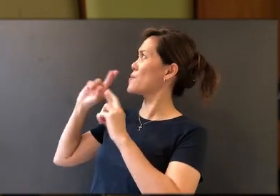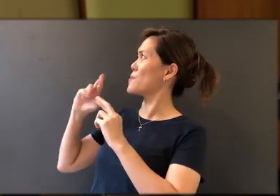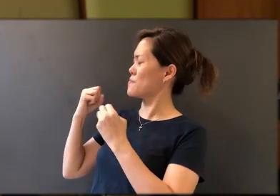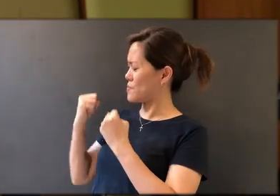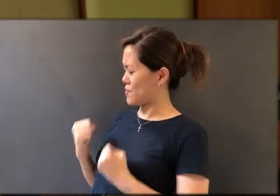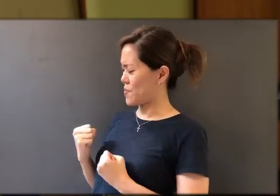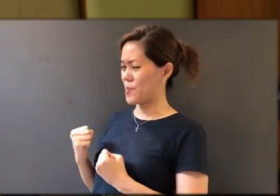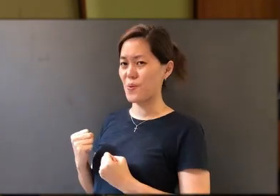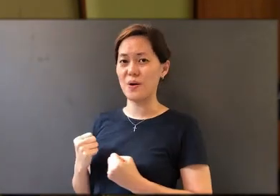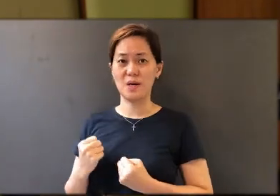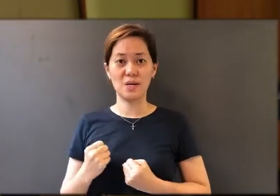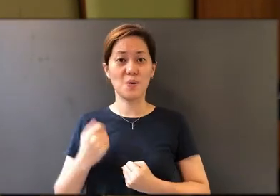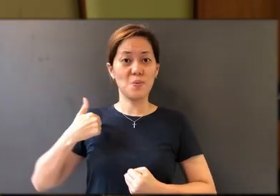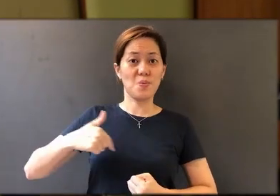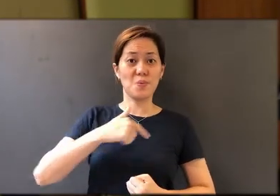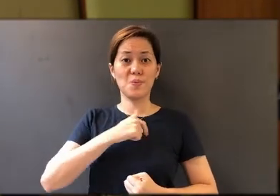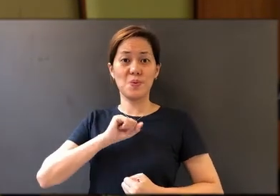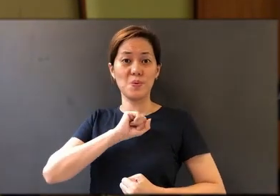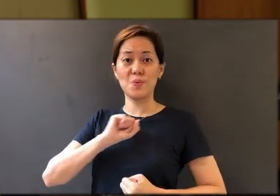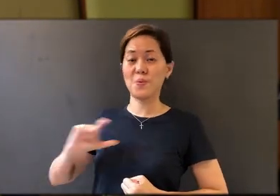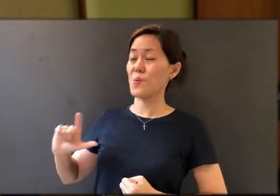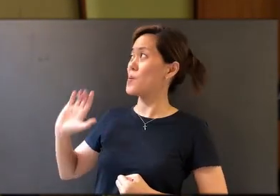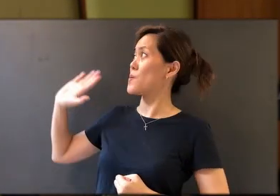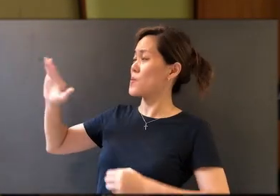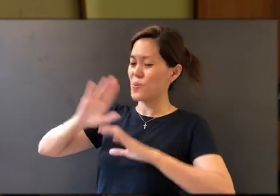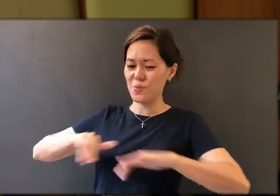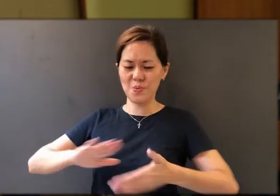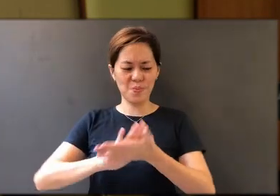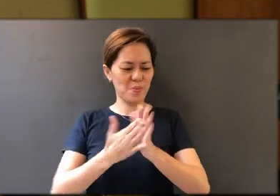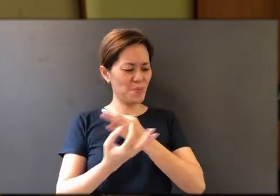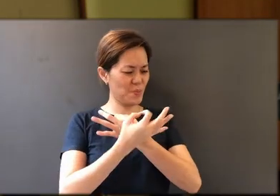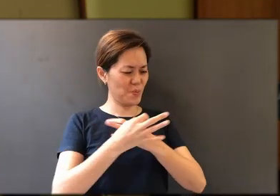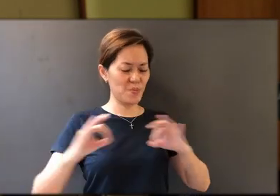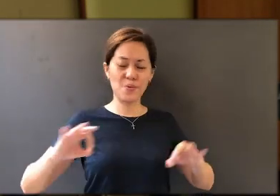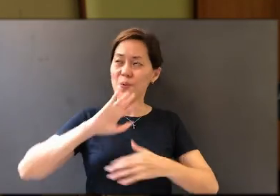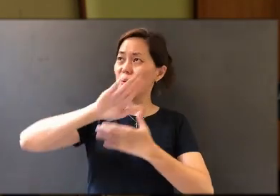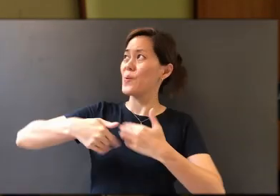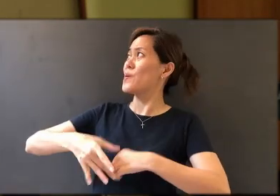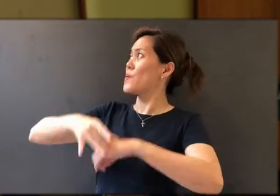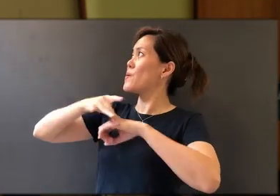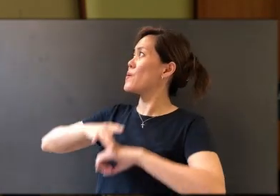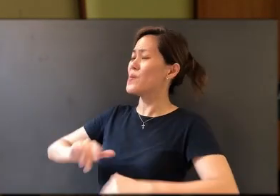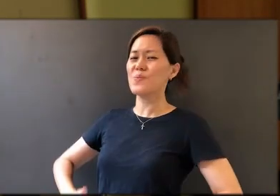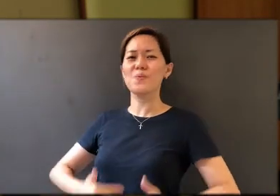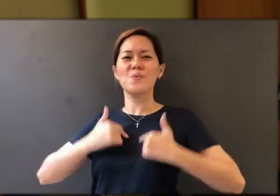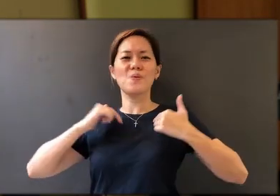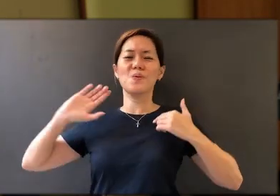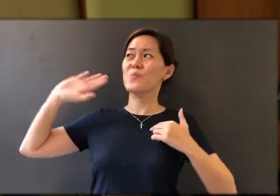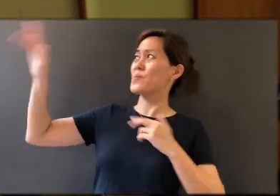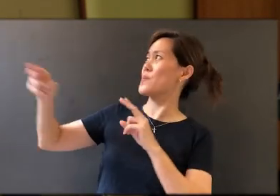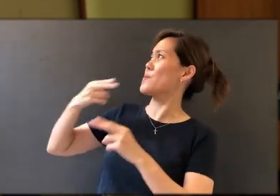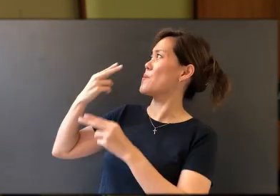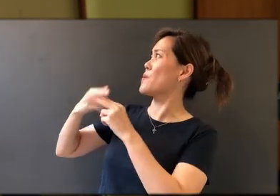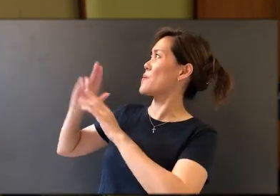You have set before us, so we and all Your children shall be free, and the whole earth live to praise Your